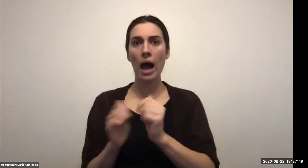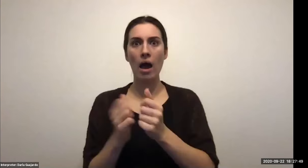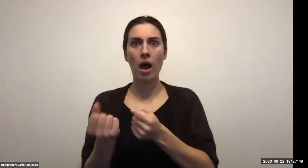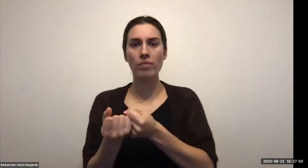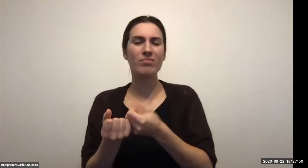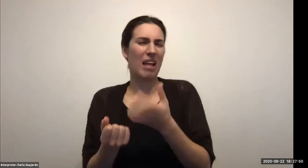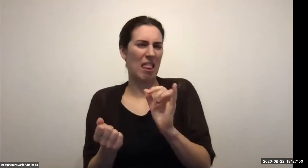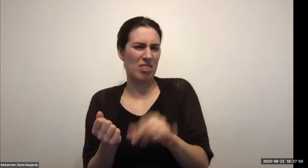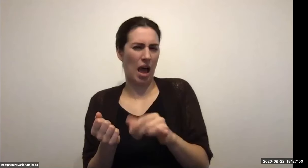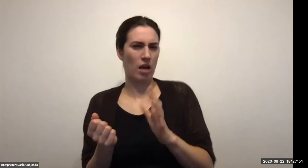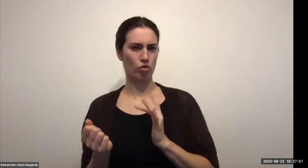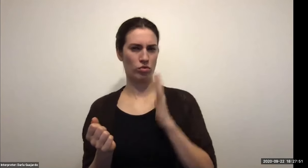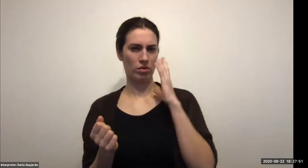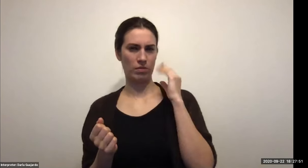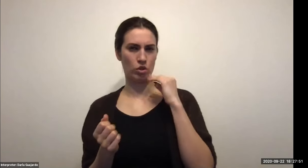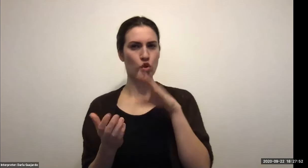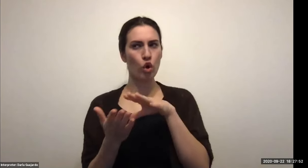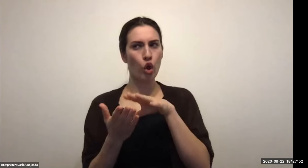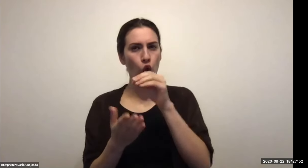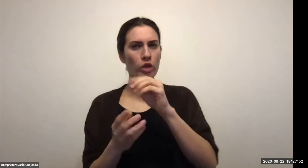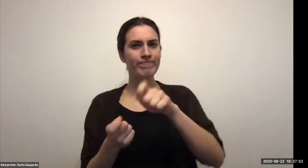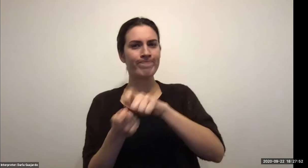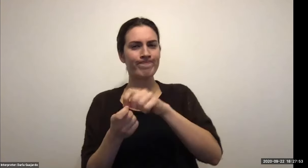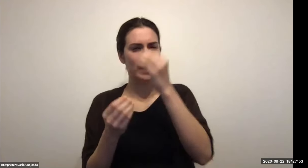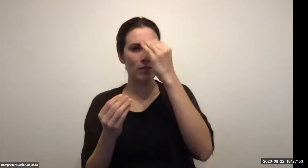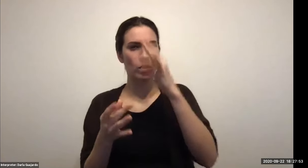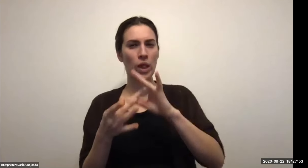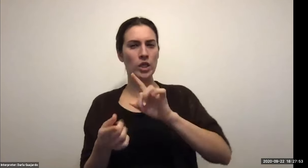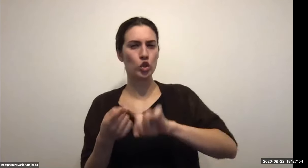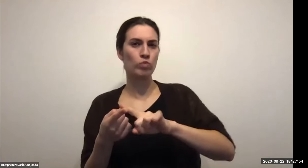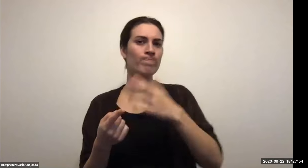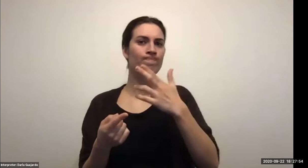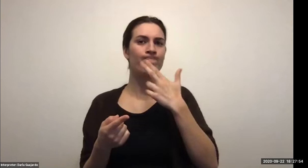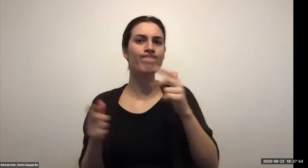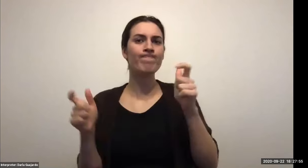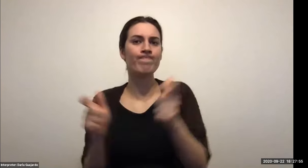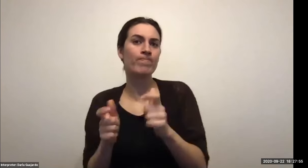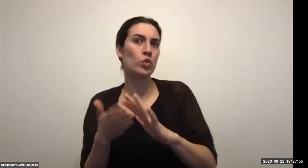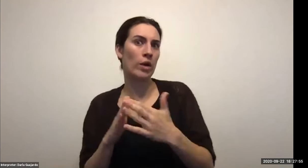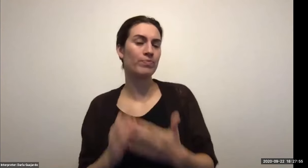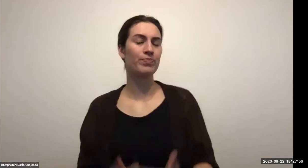Keith Wolling: Insurance, we can go on and on and on, but there's so much out there in the tourist industry that brings brings it brings us